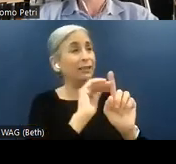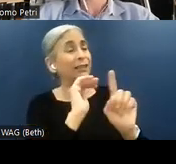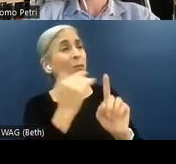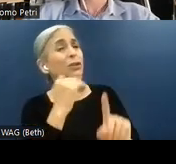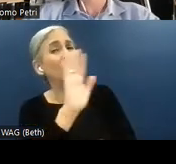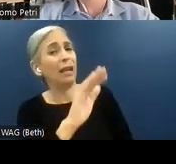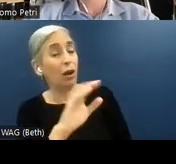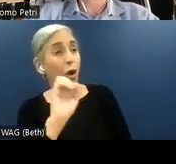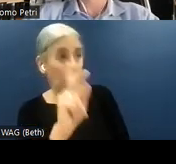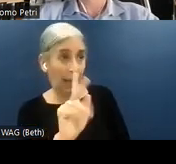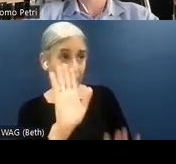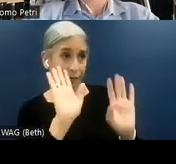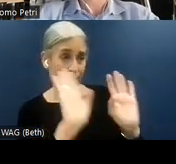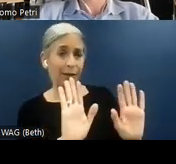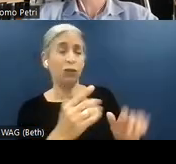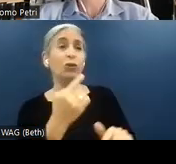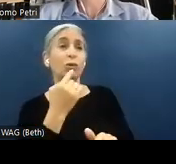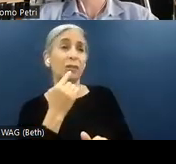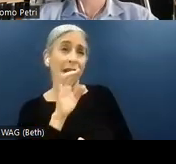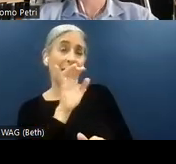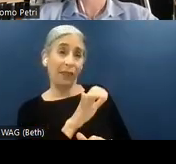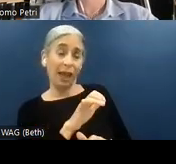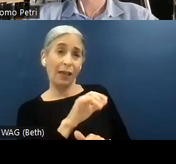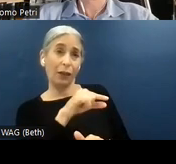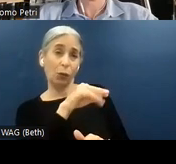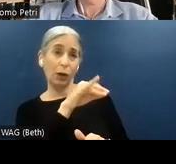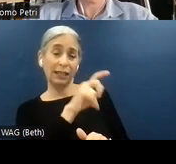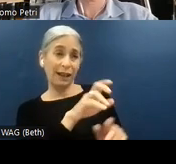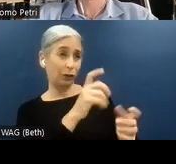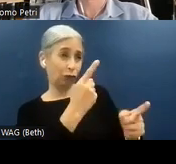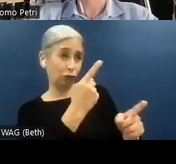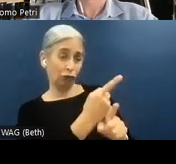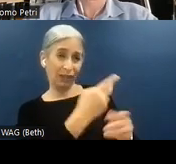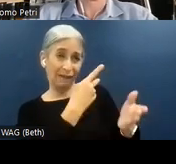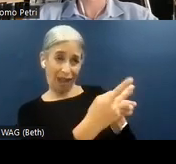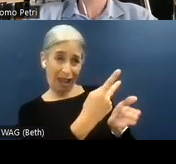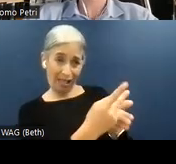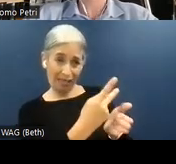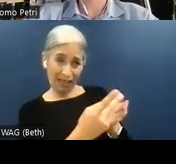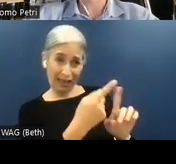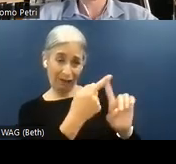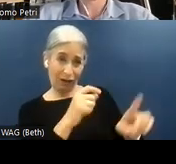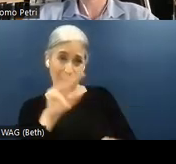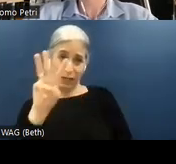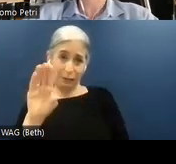though you are saying that the quantity input is currently failing from a WCAG standpoint,